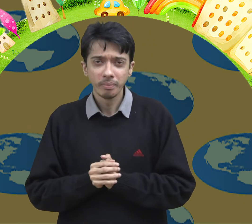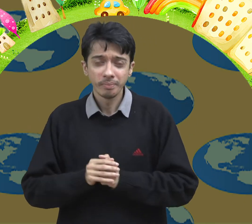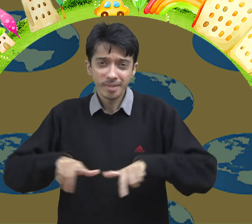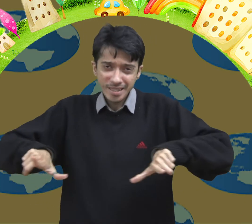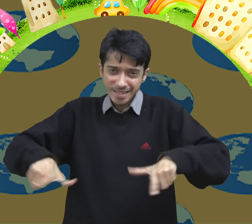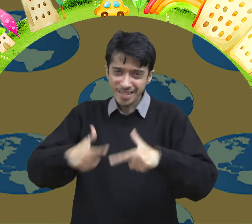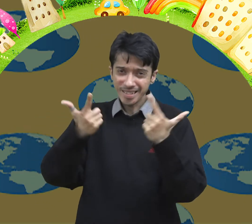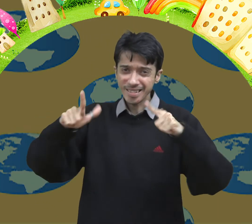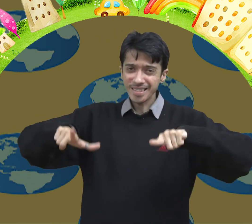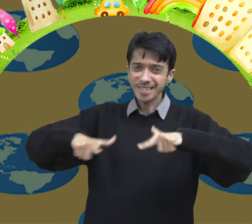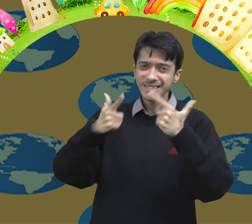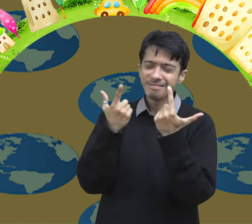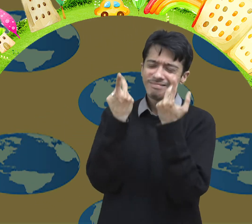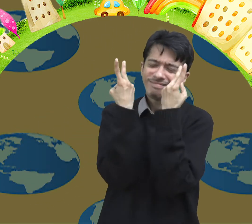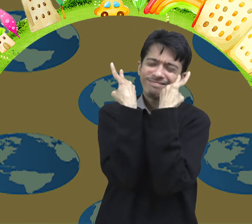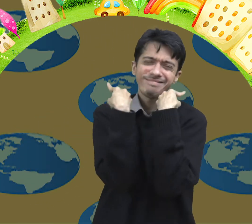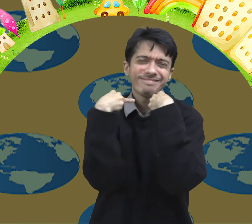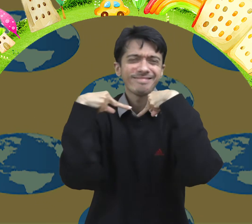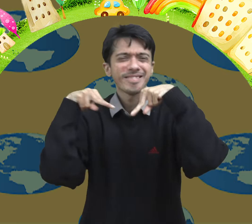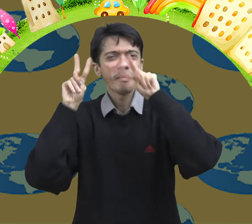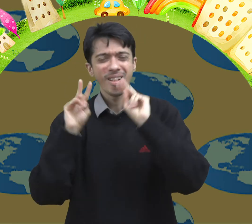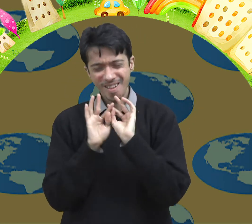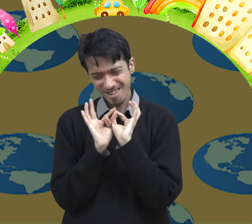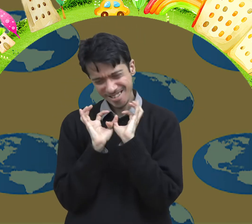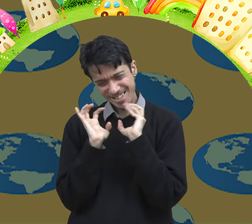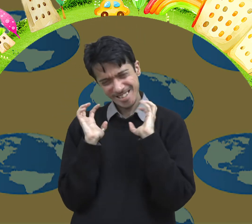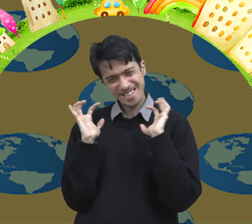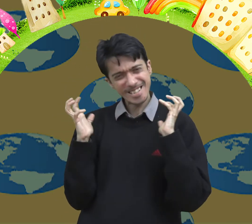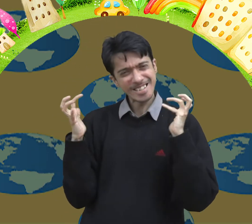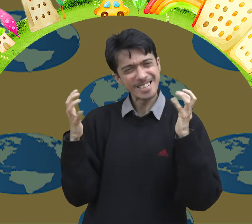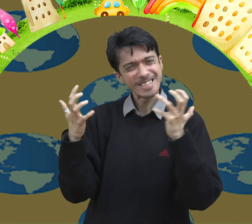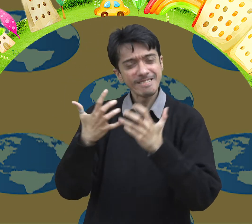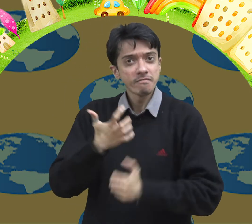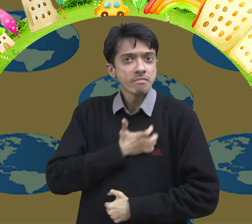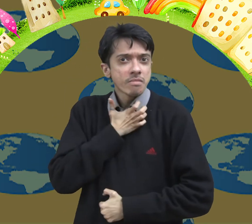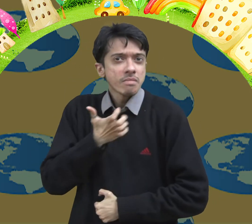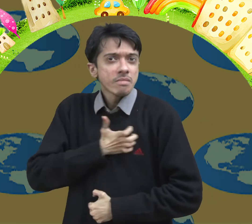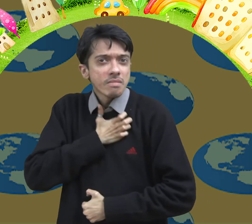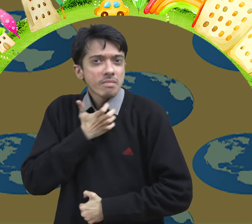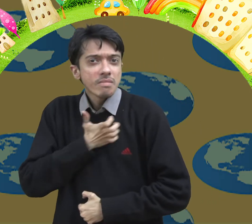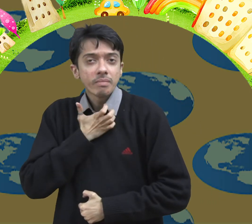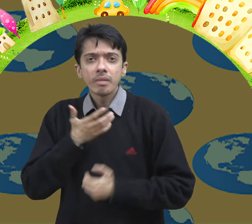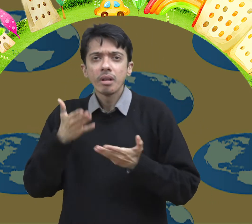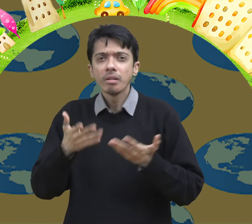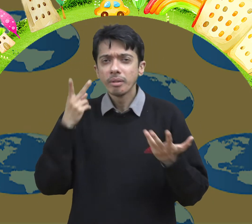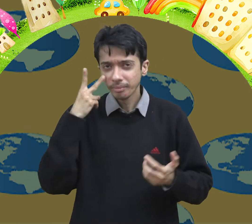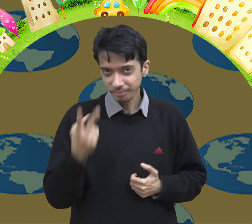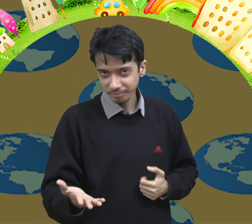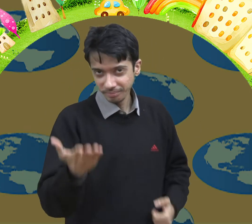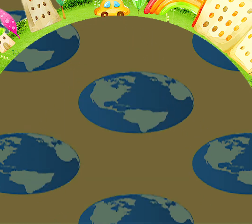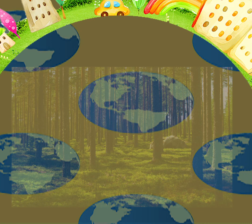4. Forest- A large area of land that is thickly covered with trees is called a forest.